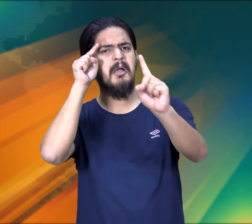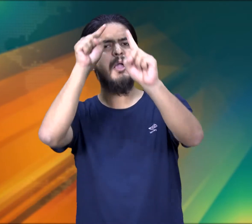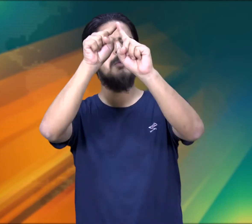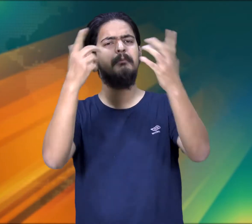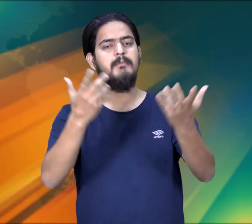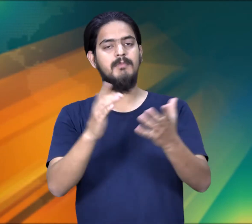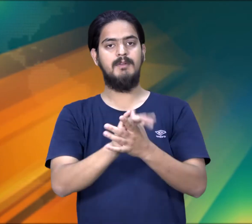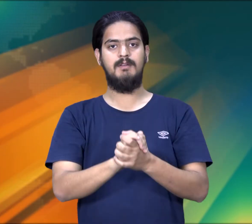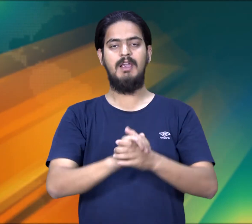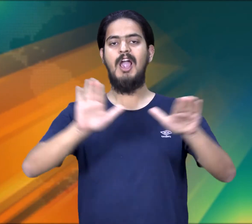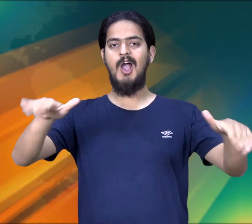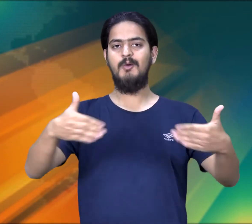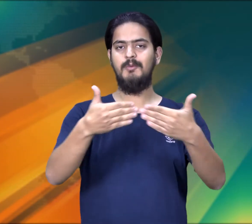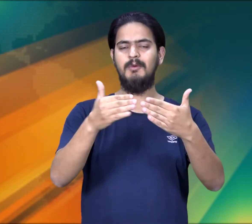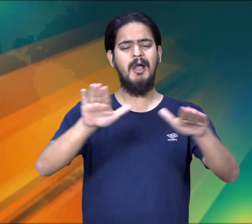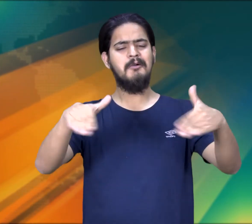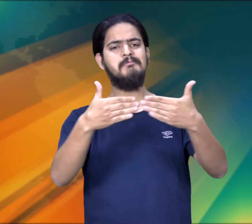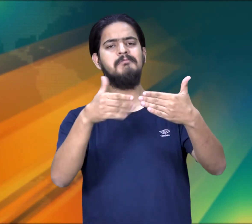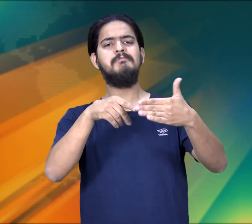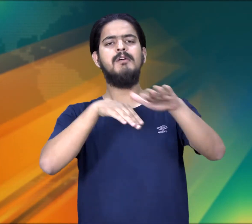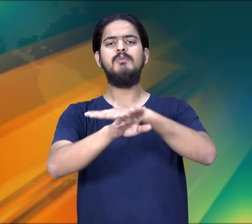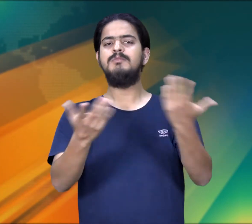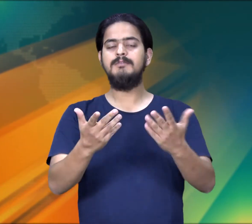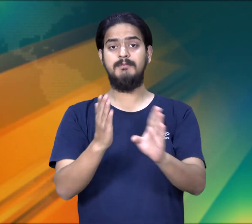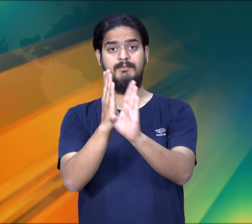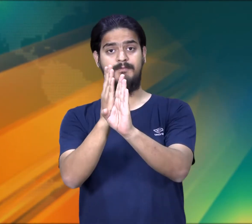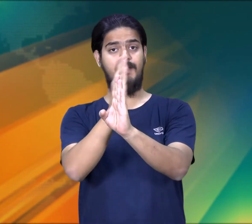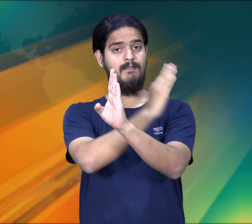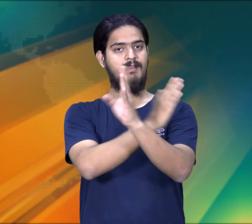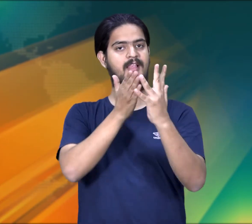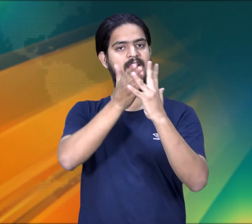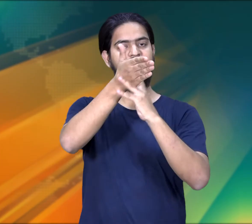The aim of our workshop is to introduce everyone involved in the Early Intervention project.